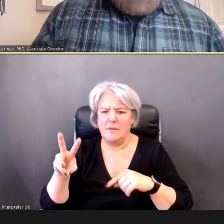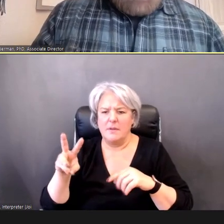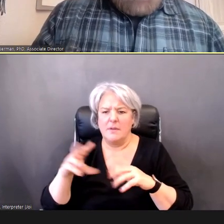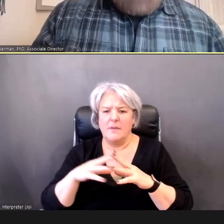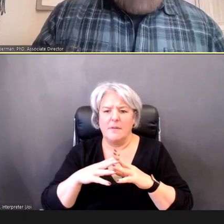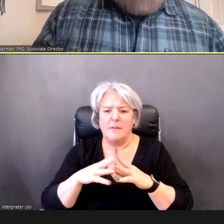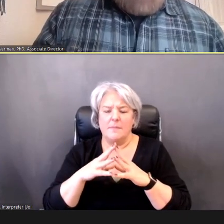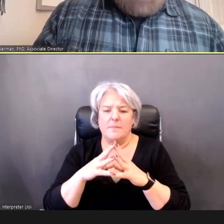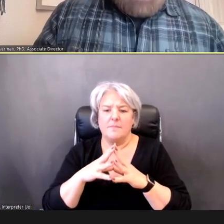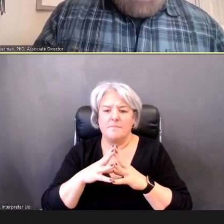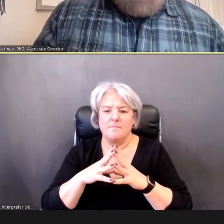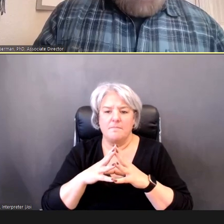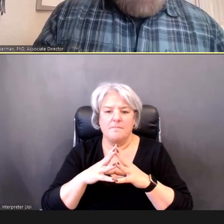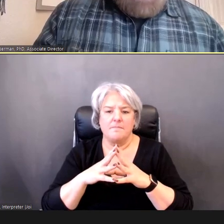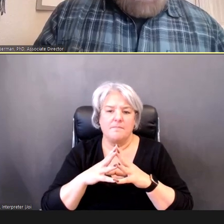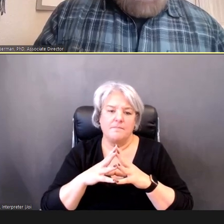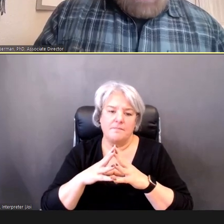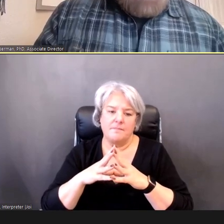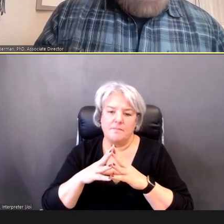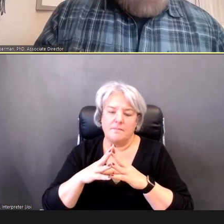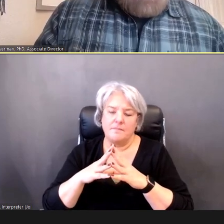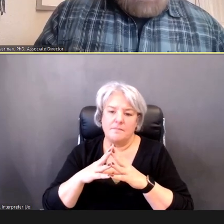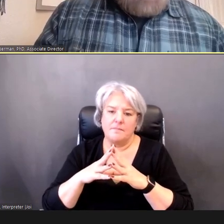I think, I went through that a little bit quickly, huh?